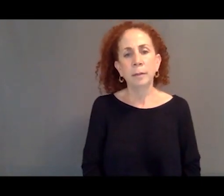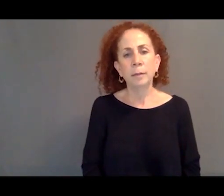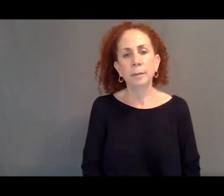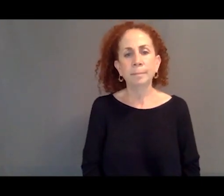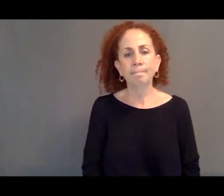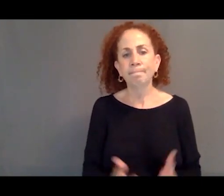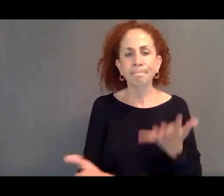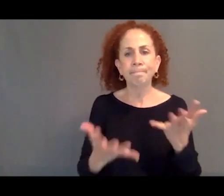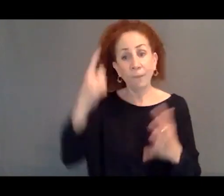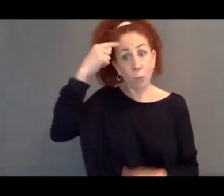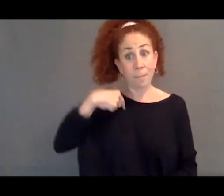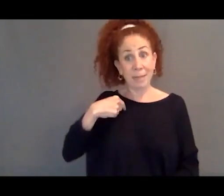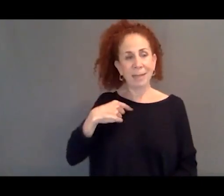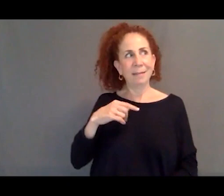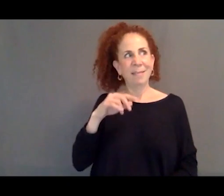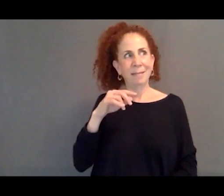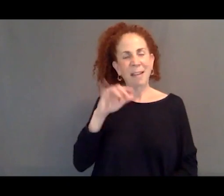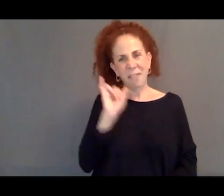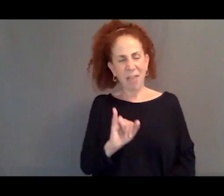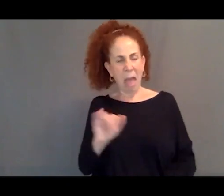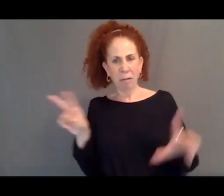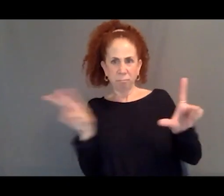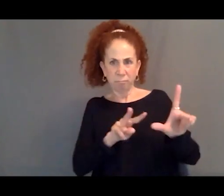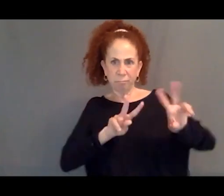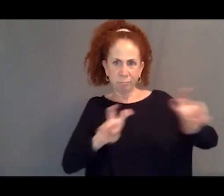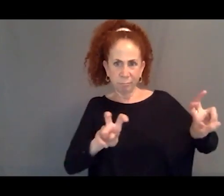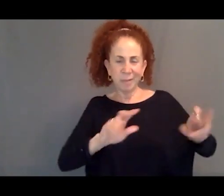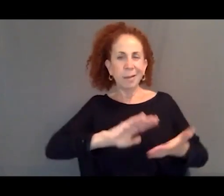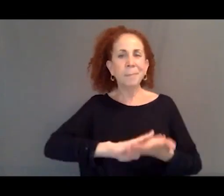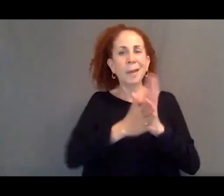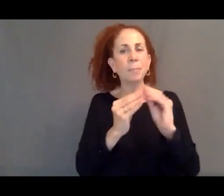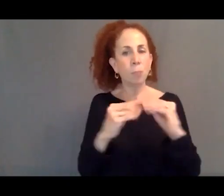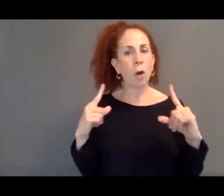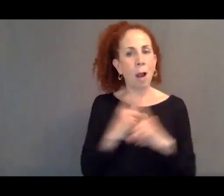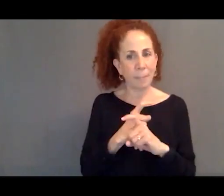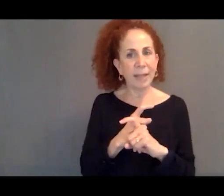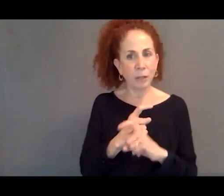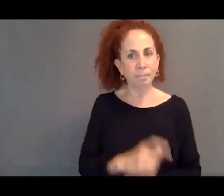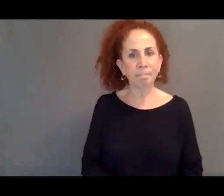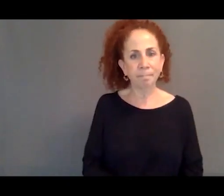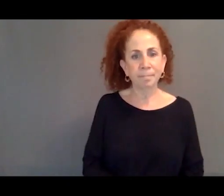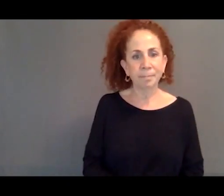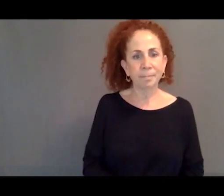At least, if I look at it that way, then this becomes a more complicated question.